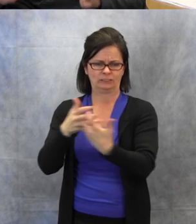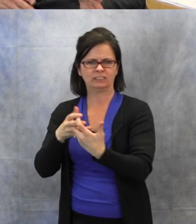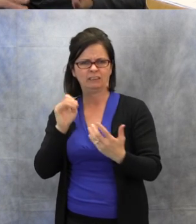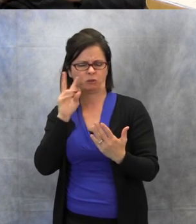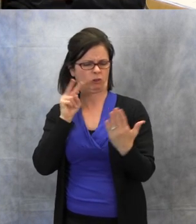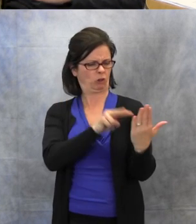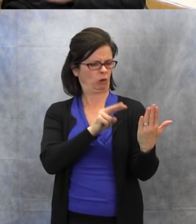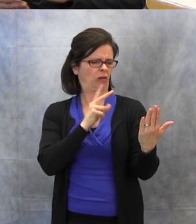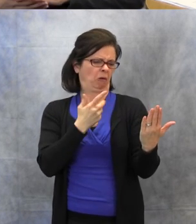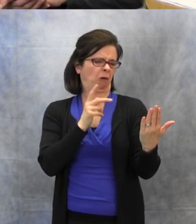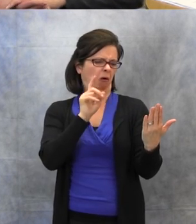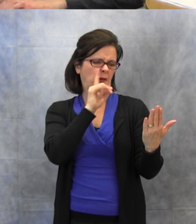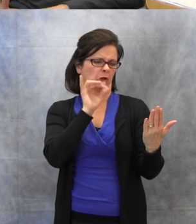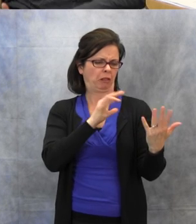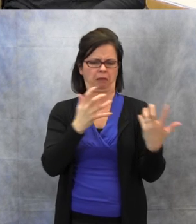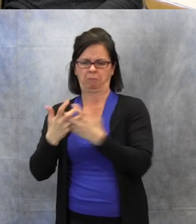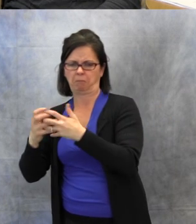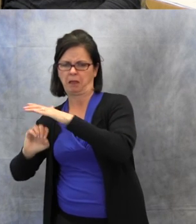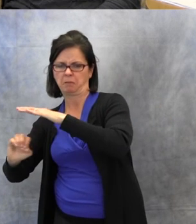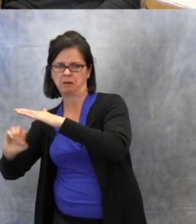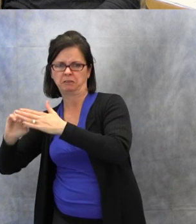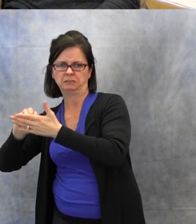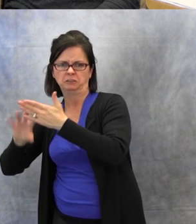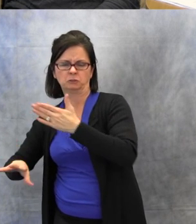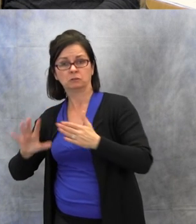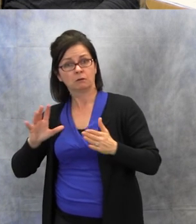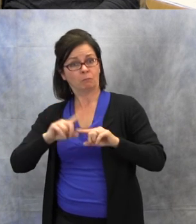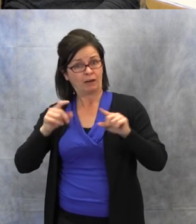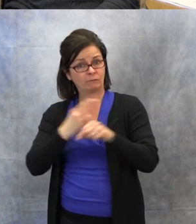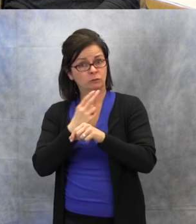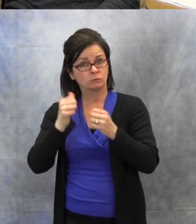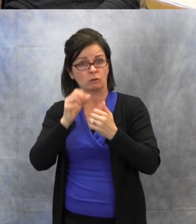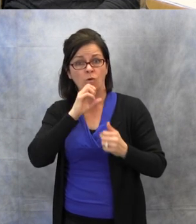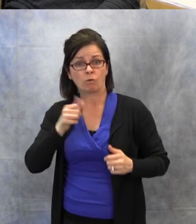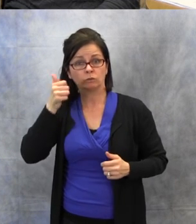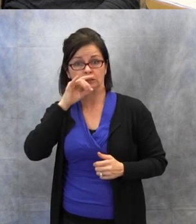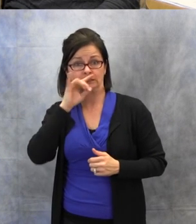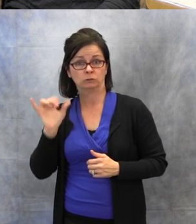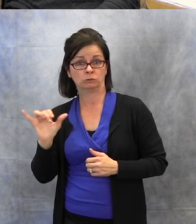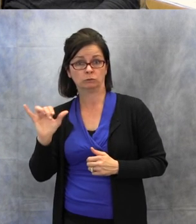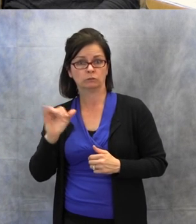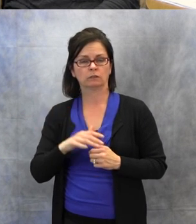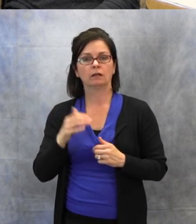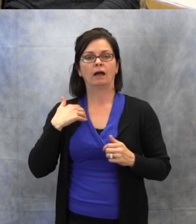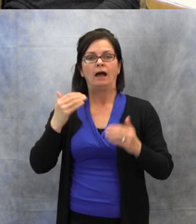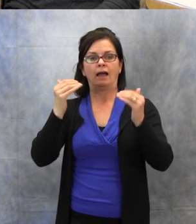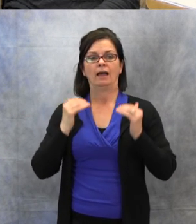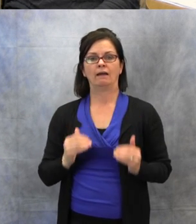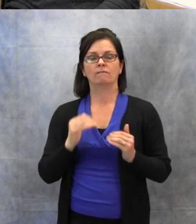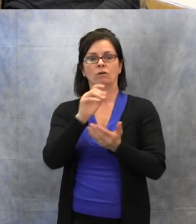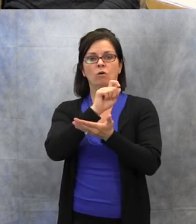but I have used it with some older. They also have WriteOnline, which is more geared